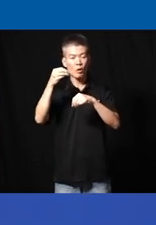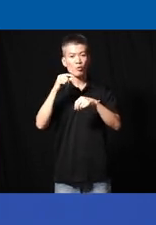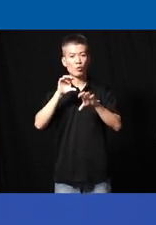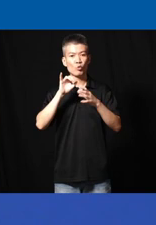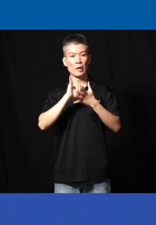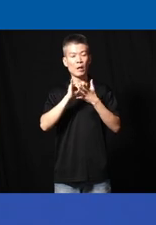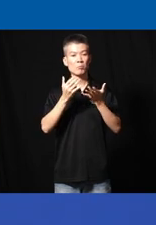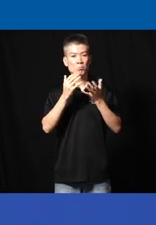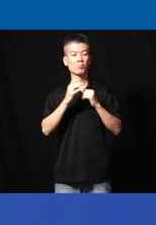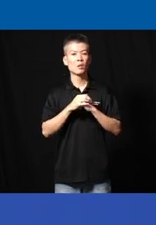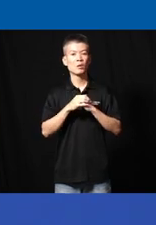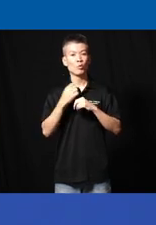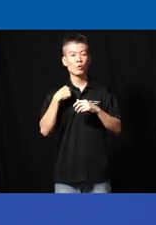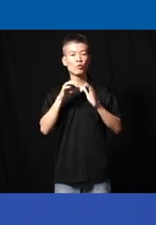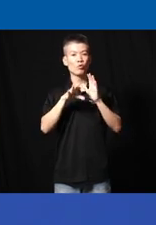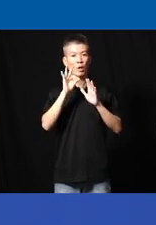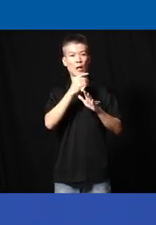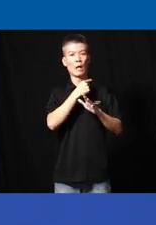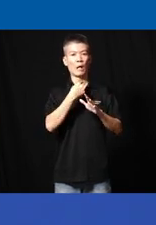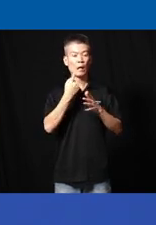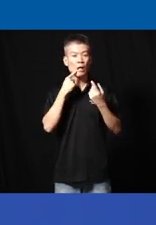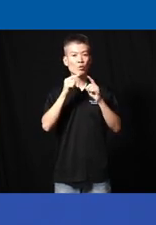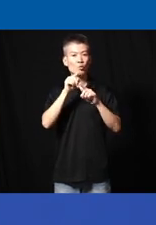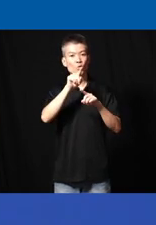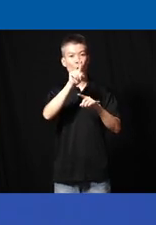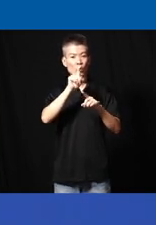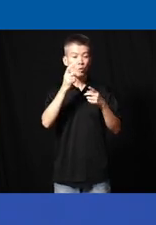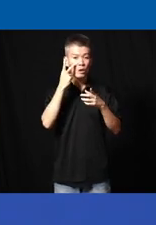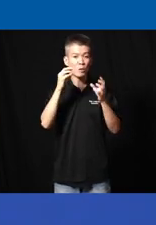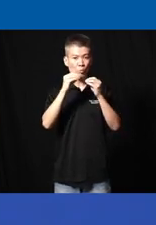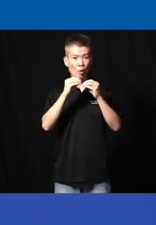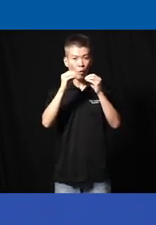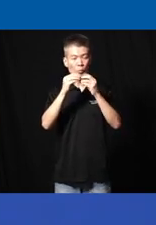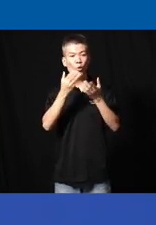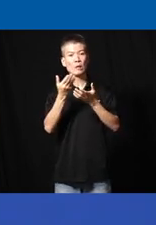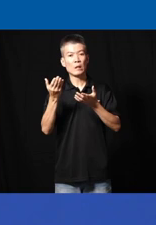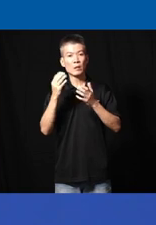then maybe we'll find answers to your question and we you'll see more more things U you know